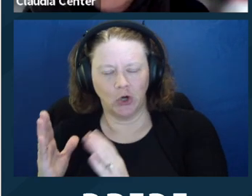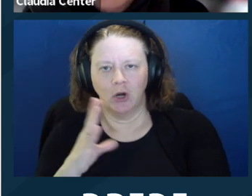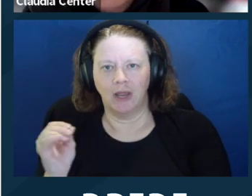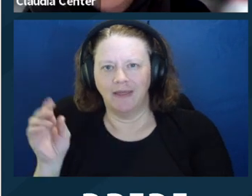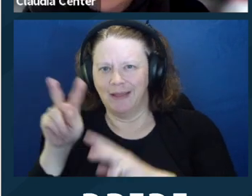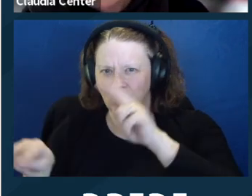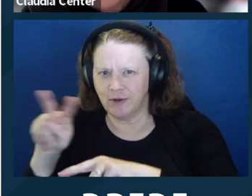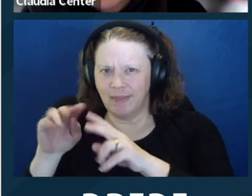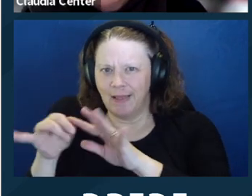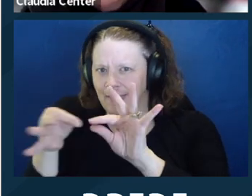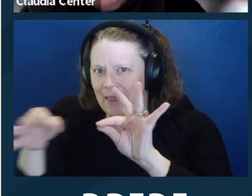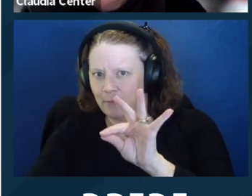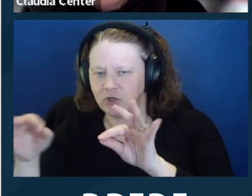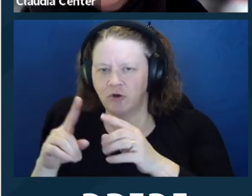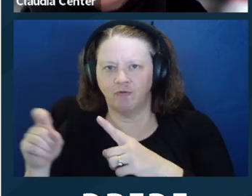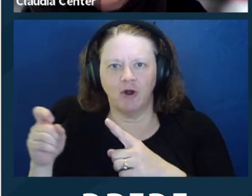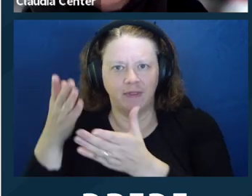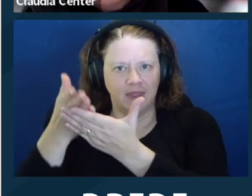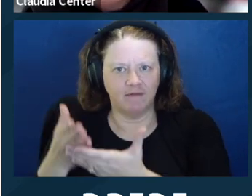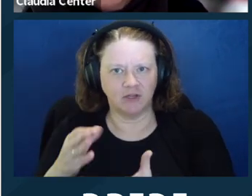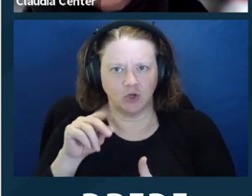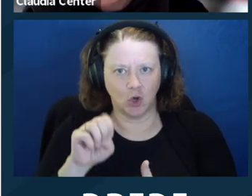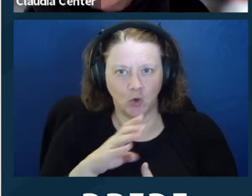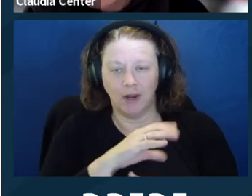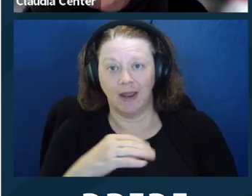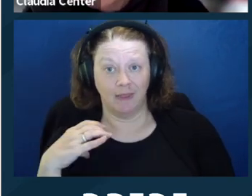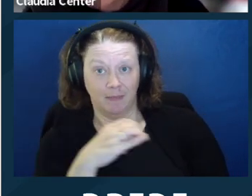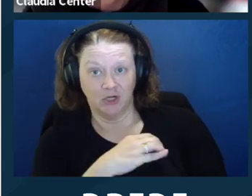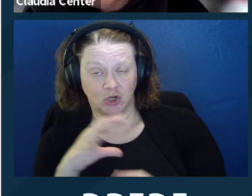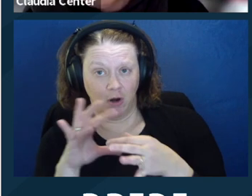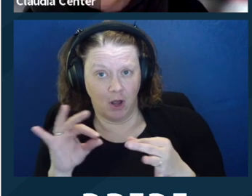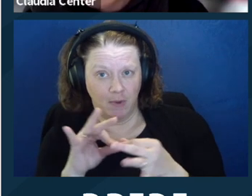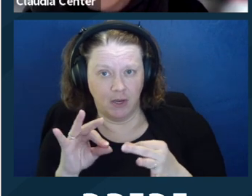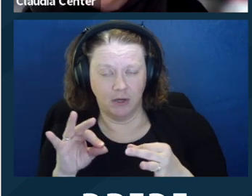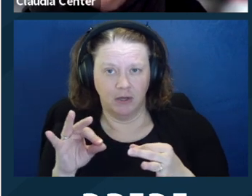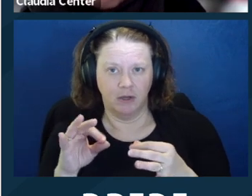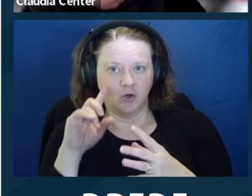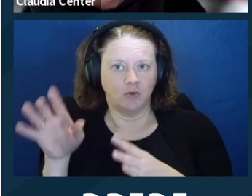So it just kind of shows that our courts should be taking those ‑‑ that language seriously,